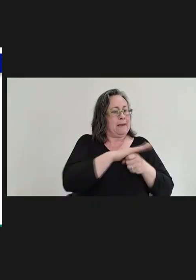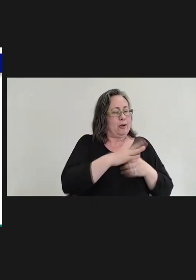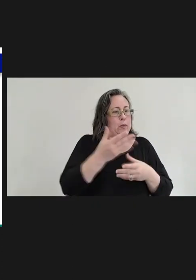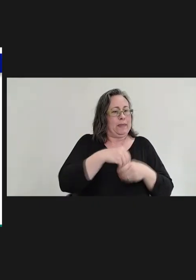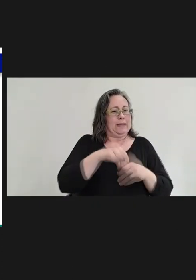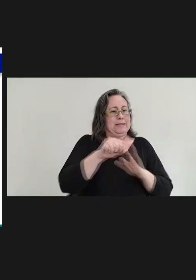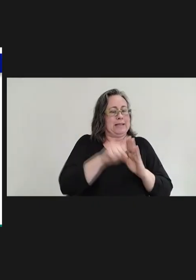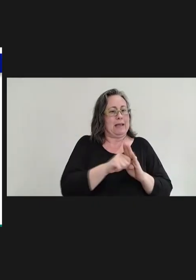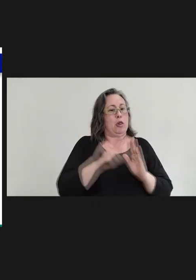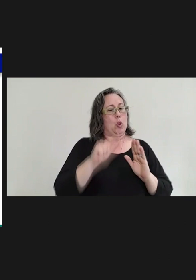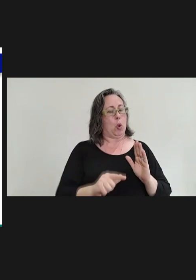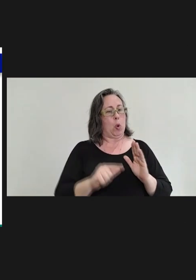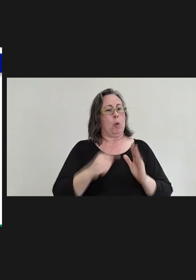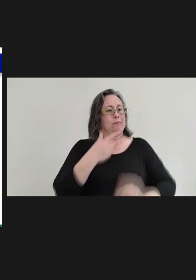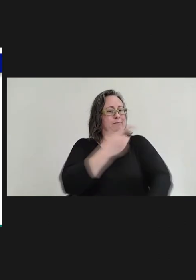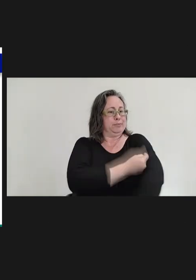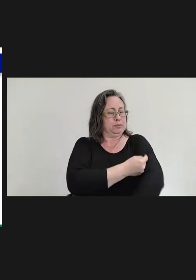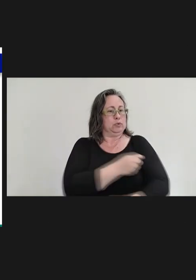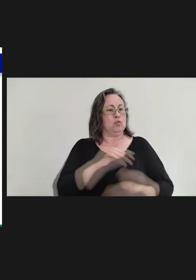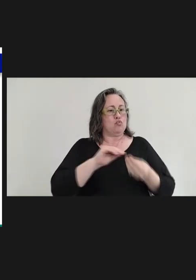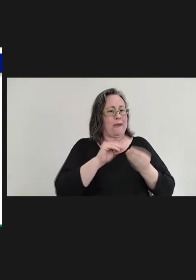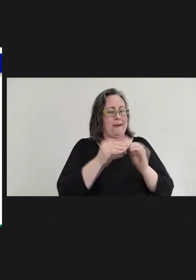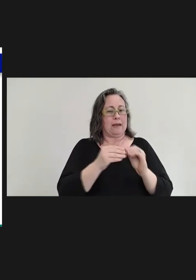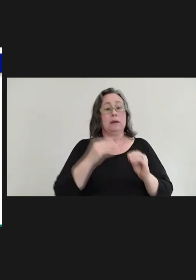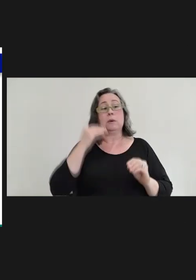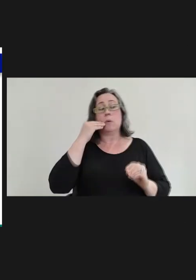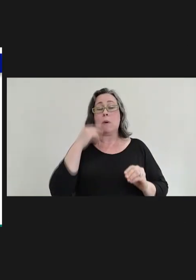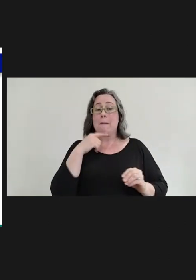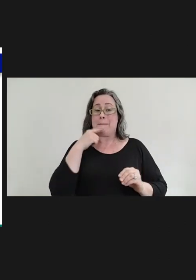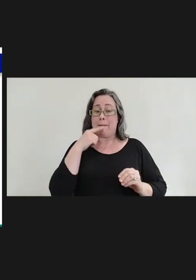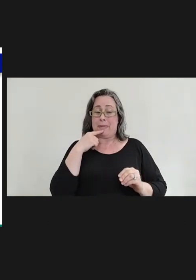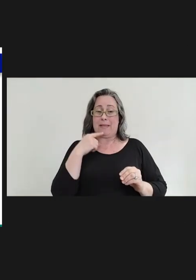We do know that the public concern is pretty low. We were surprised we thought we'd get a ton of